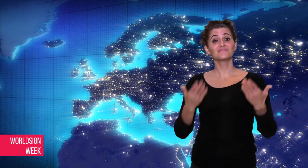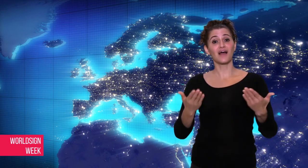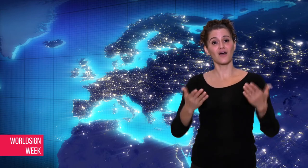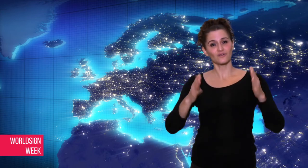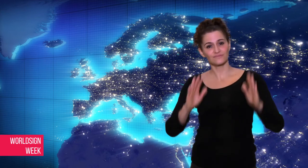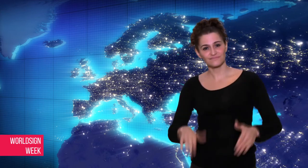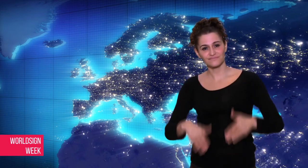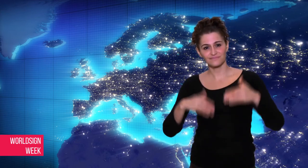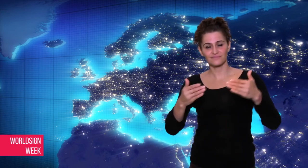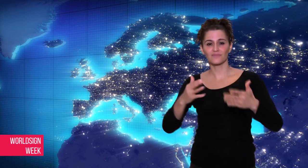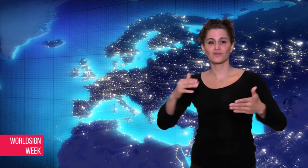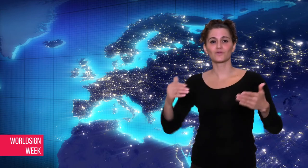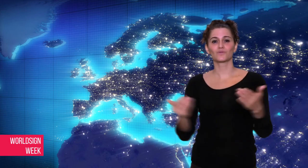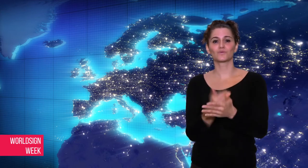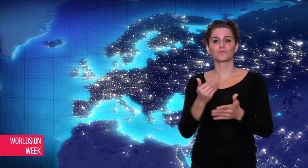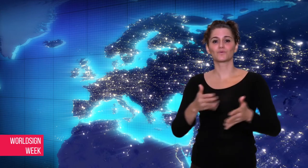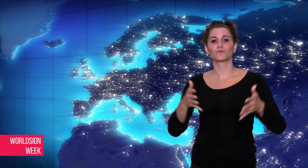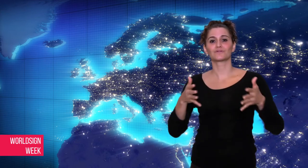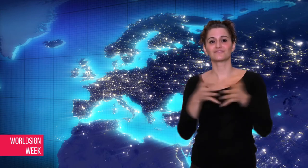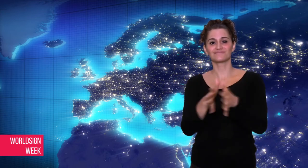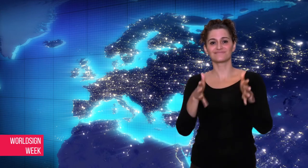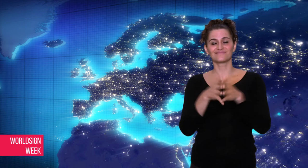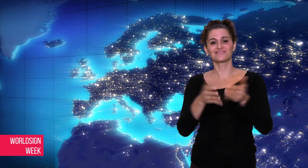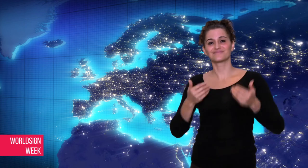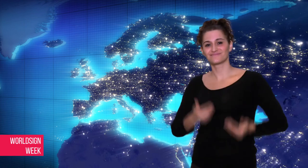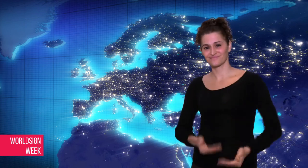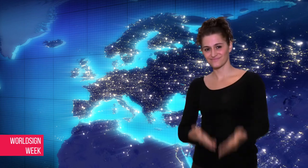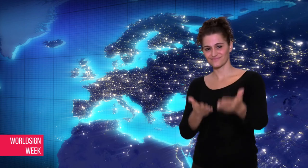Now, let’s go to next story.